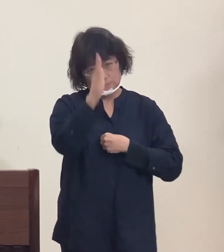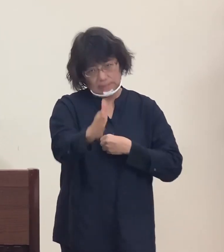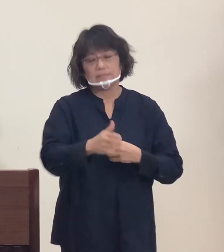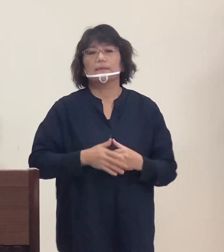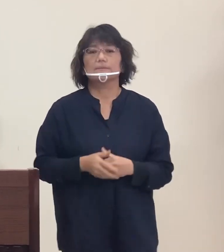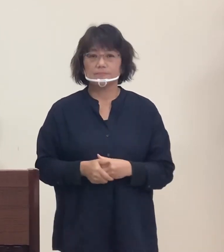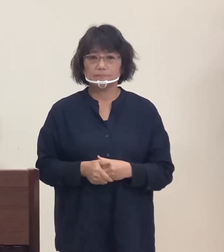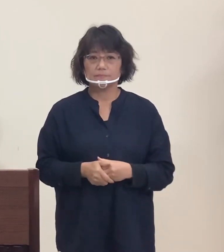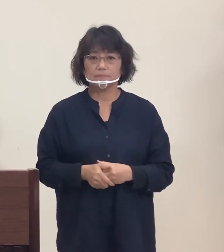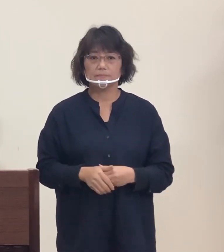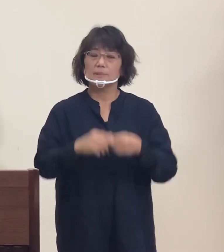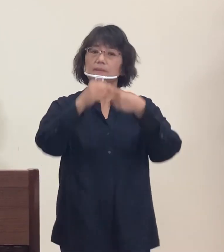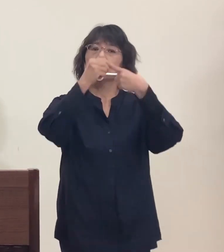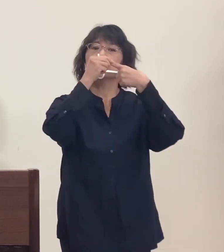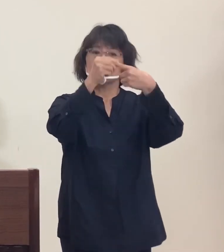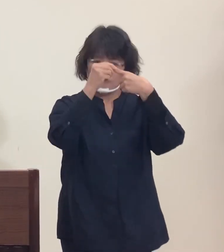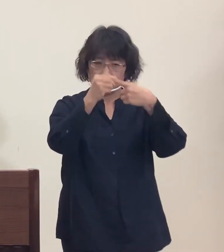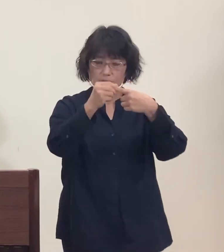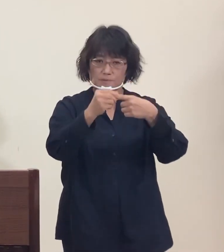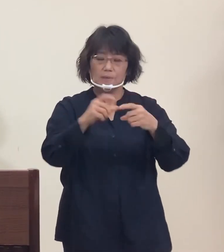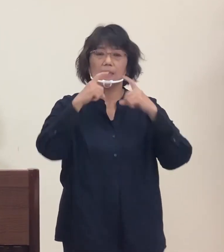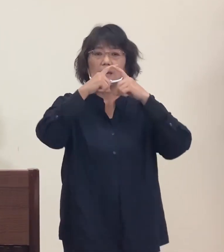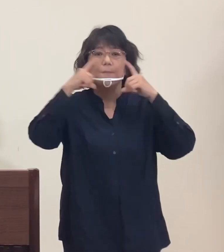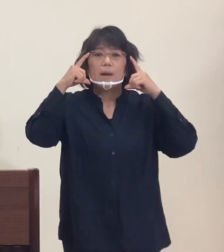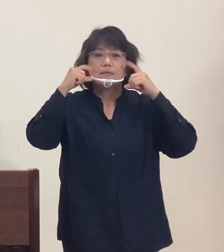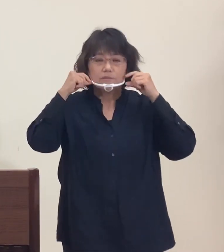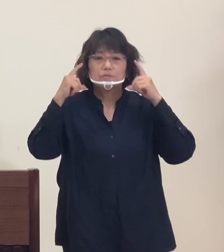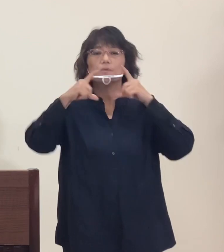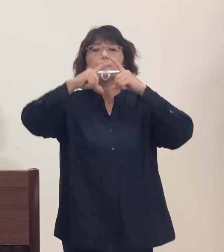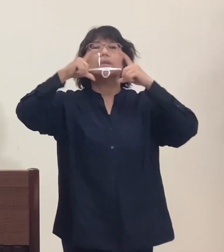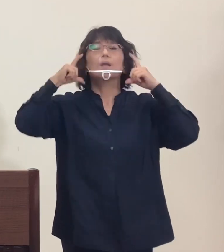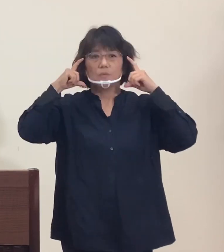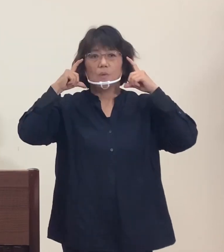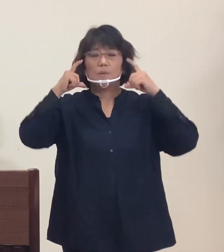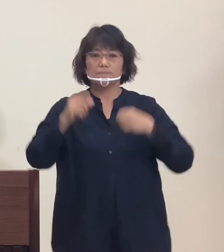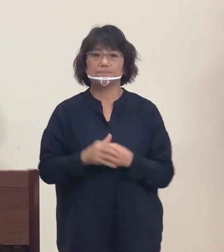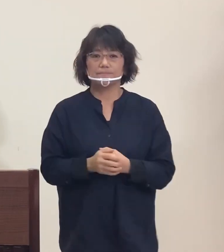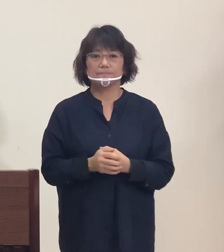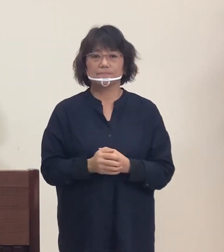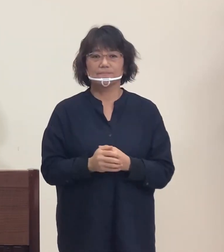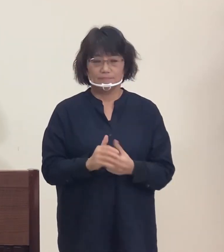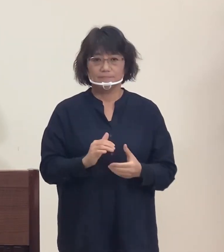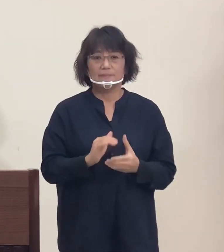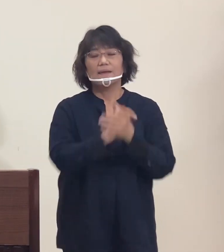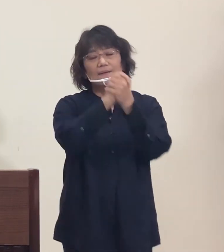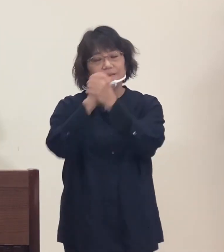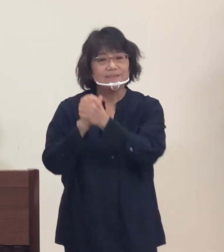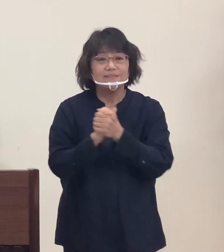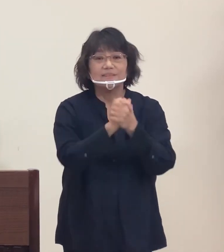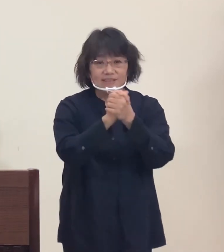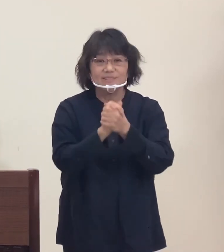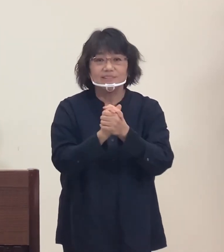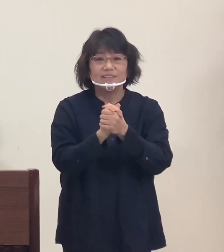First, please wear a mask. There is a saying, "good manners even between friends."